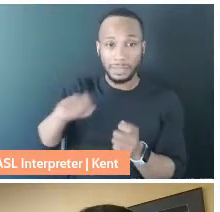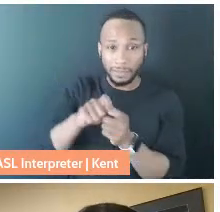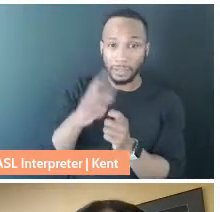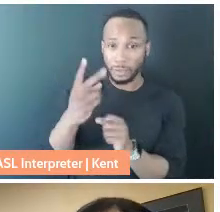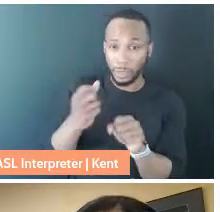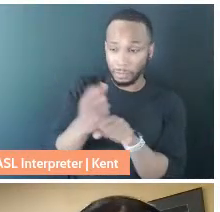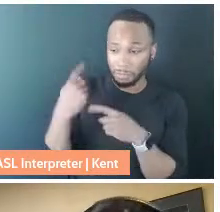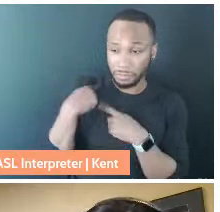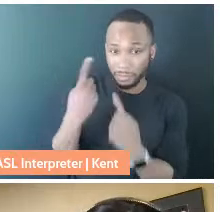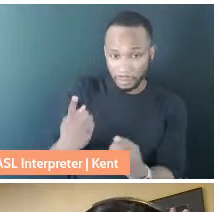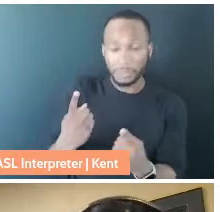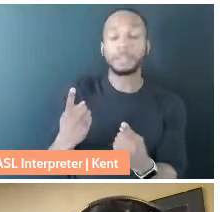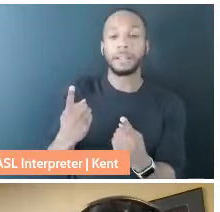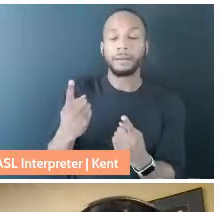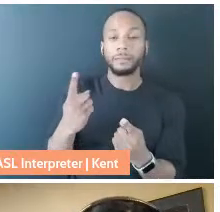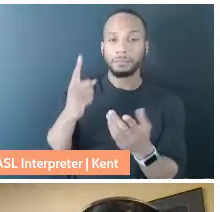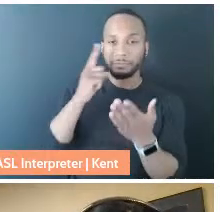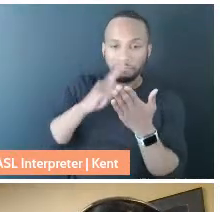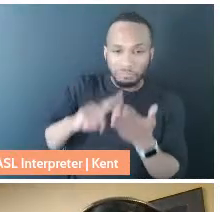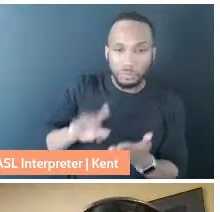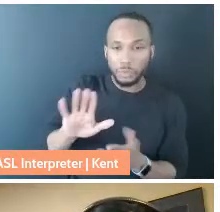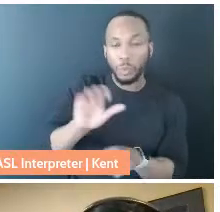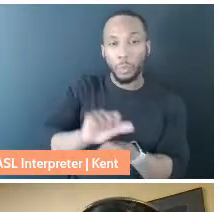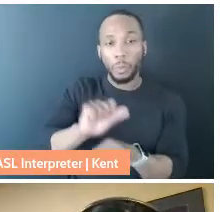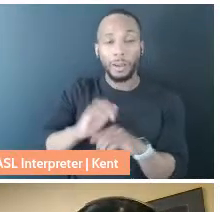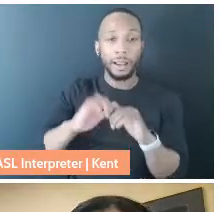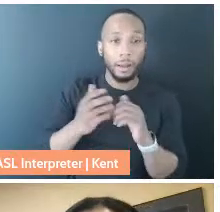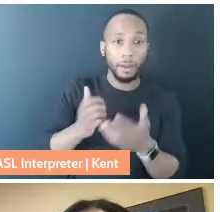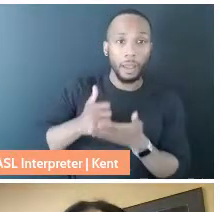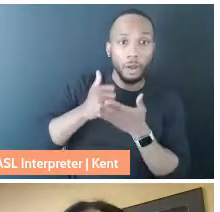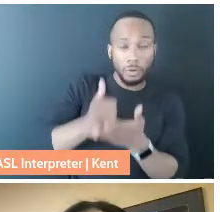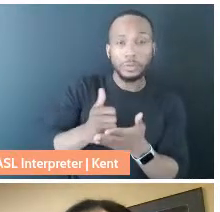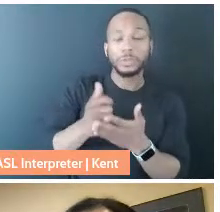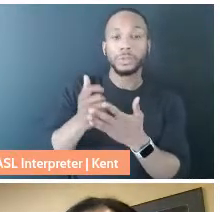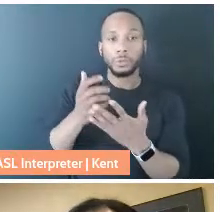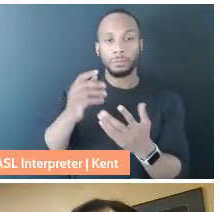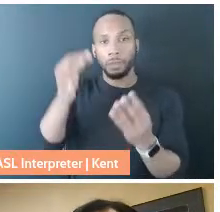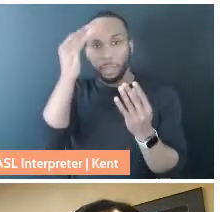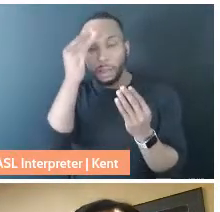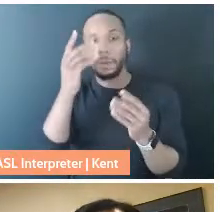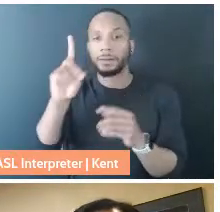come to kind of know your work and the way that it helps us think about disabled in queer wisdom,